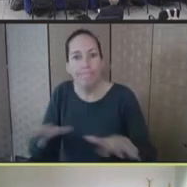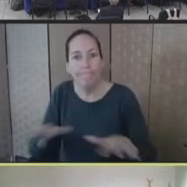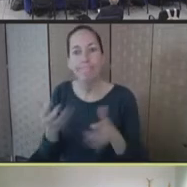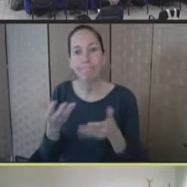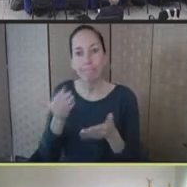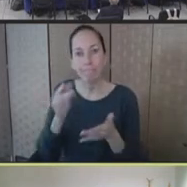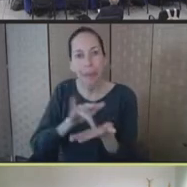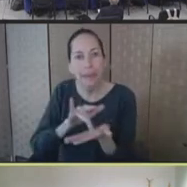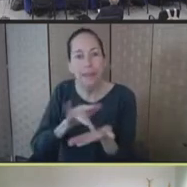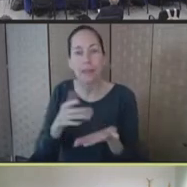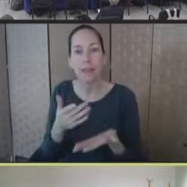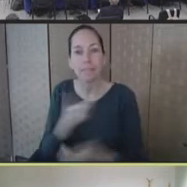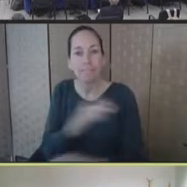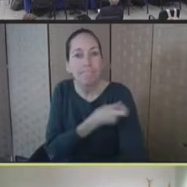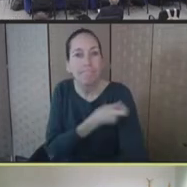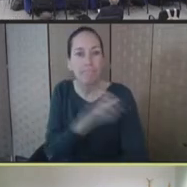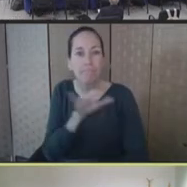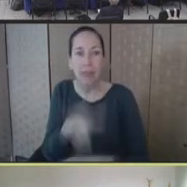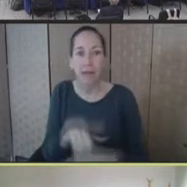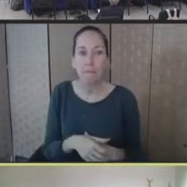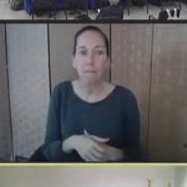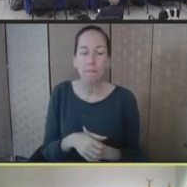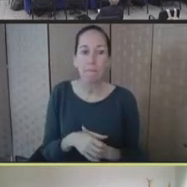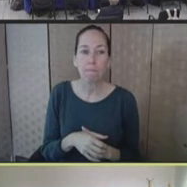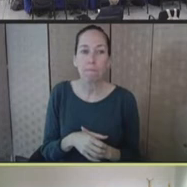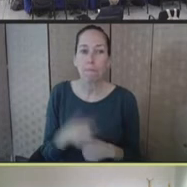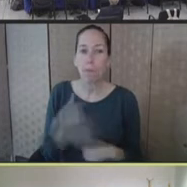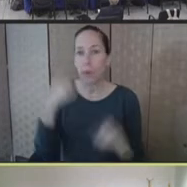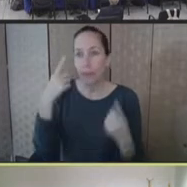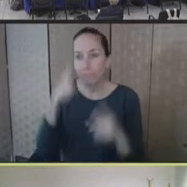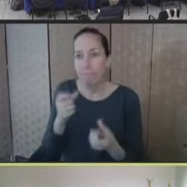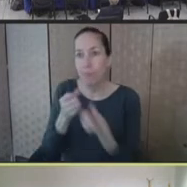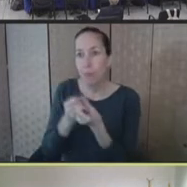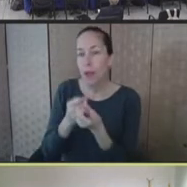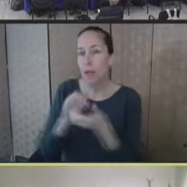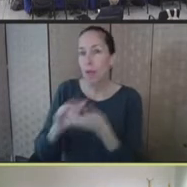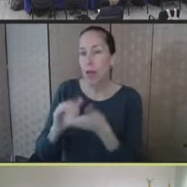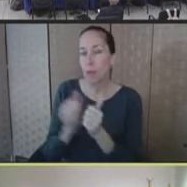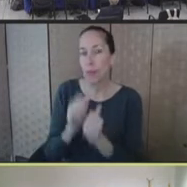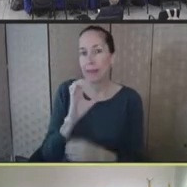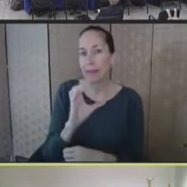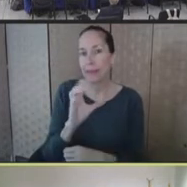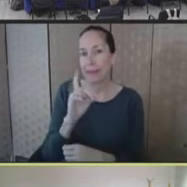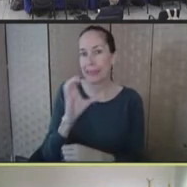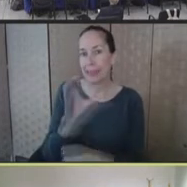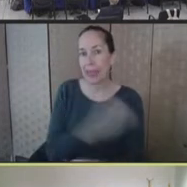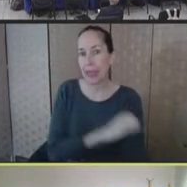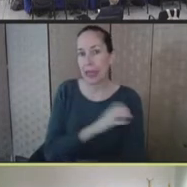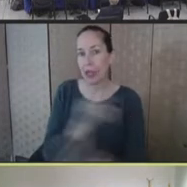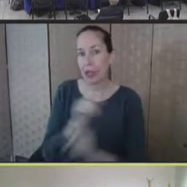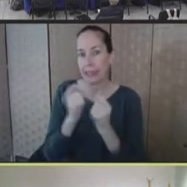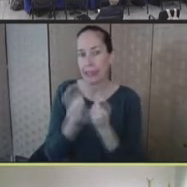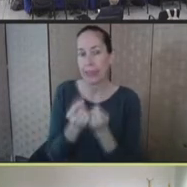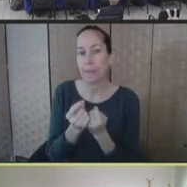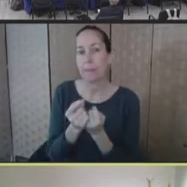in collaboration with the CDC clinical team, smaller scale shipments of the IV TPOXX,